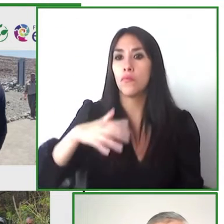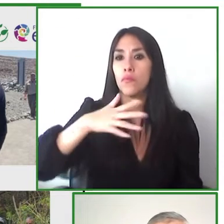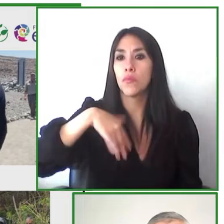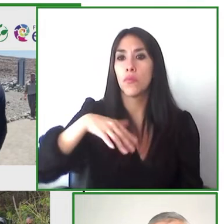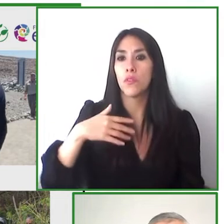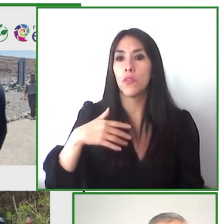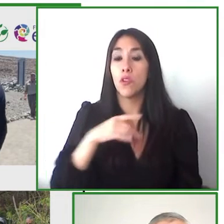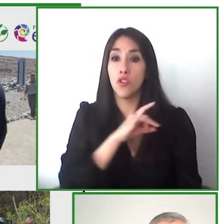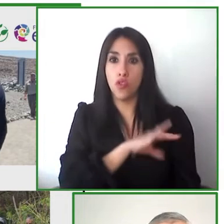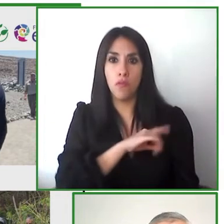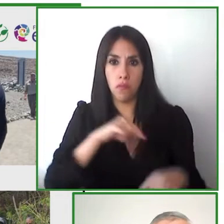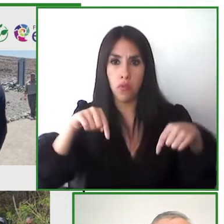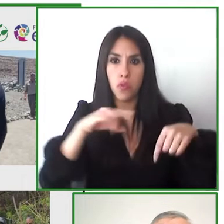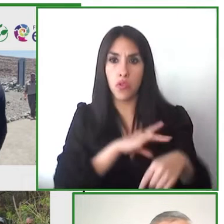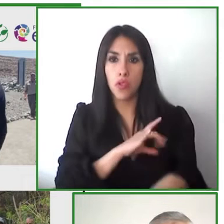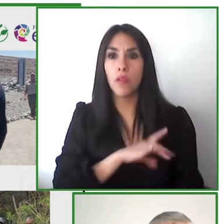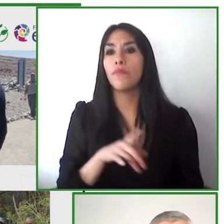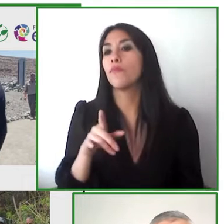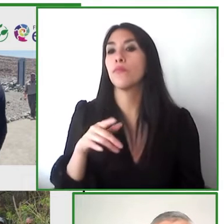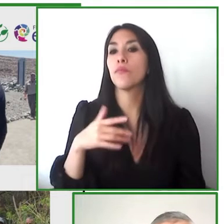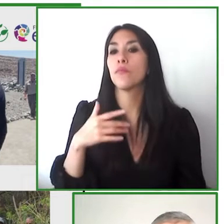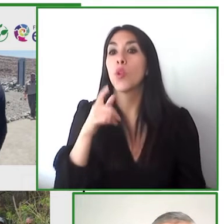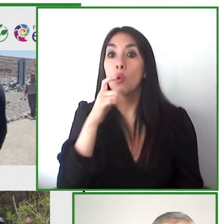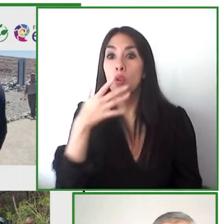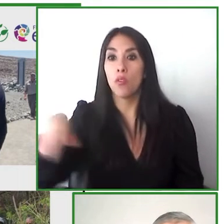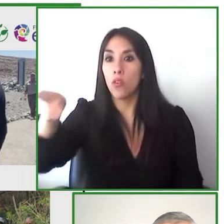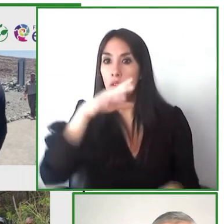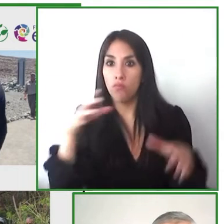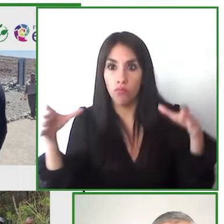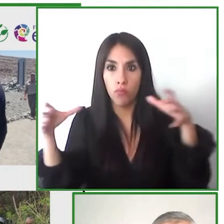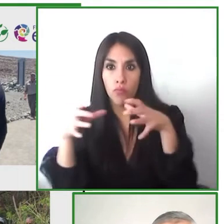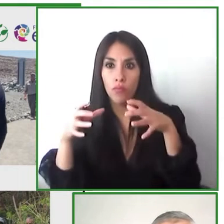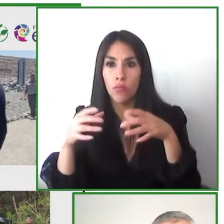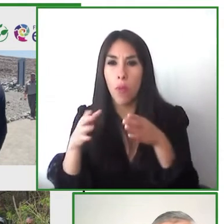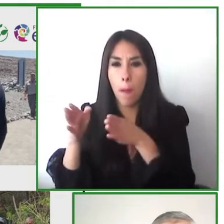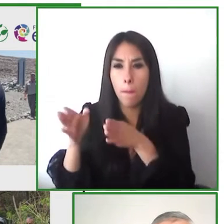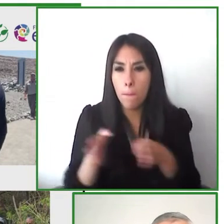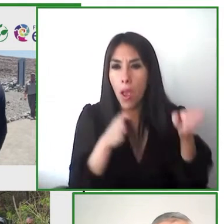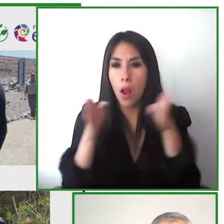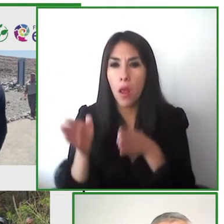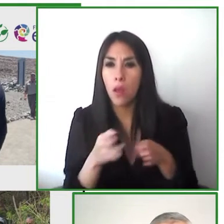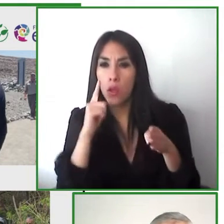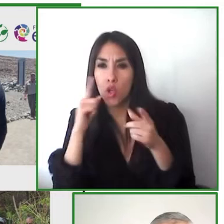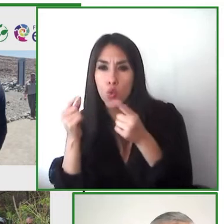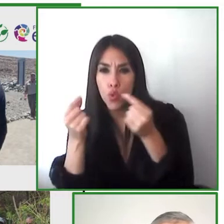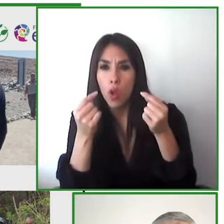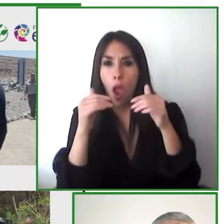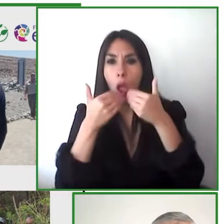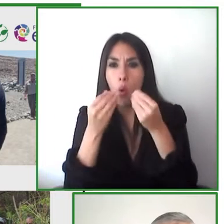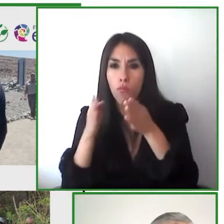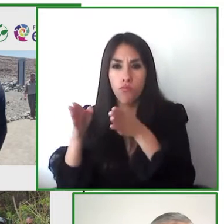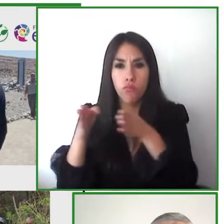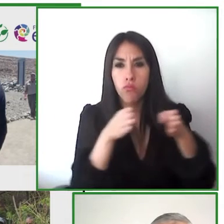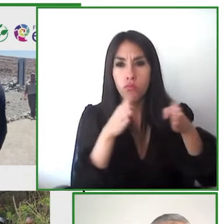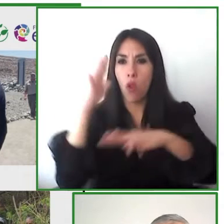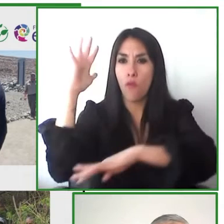forestry association and we're looking to carry out more opportunities for hiking